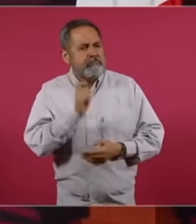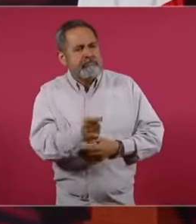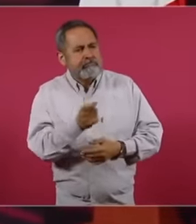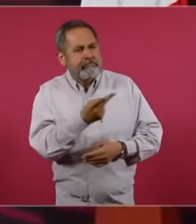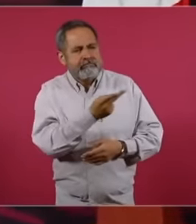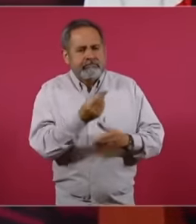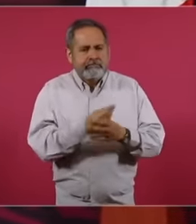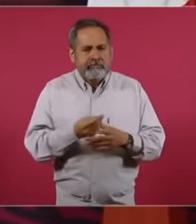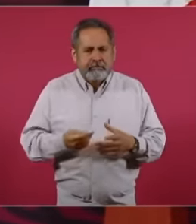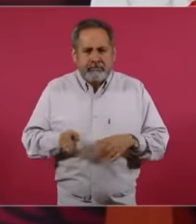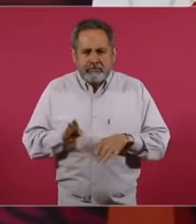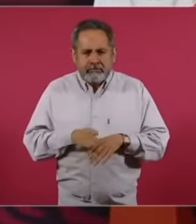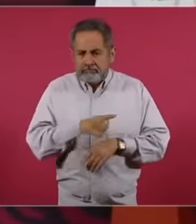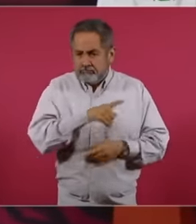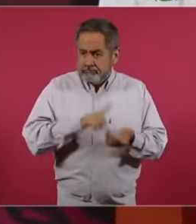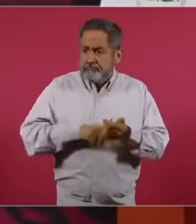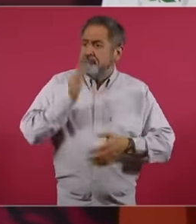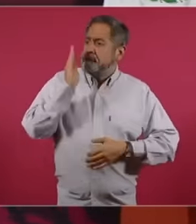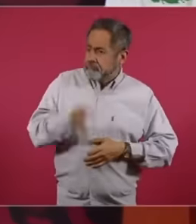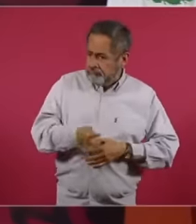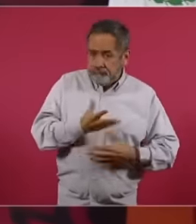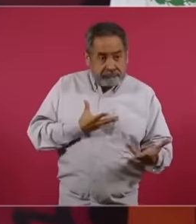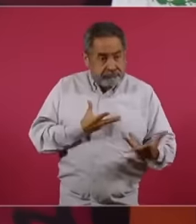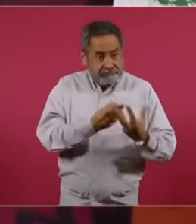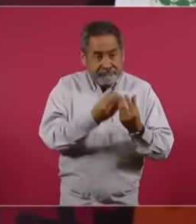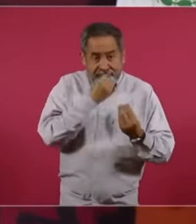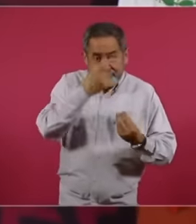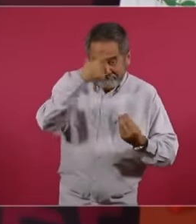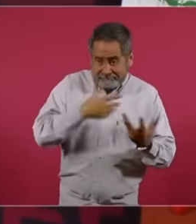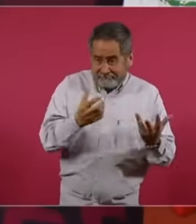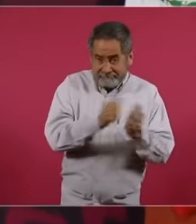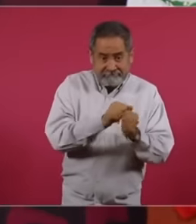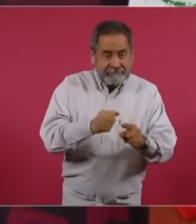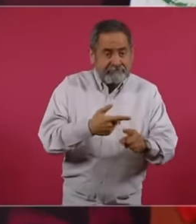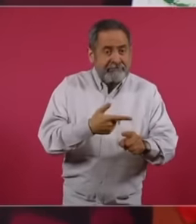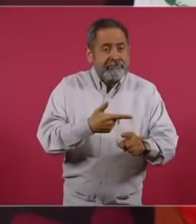he agree to go to that